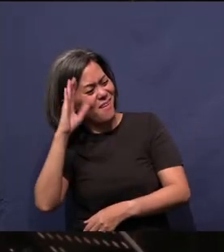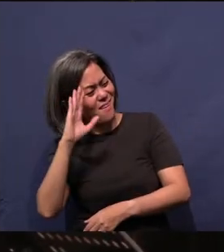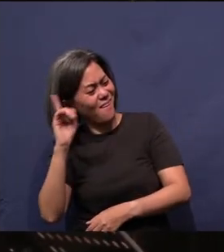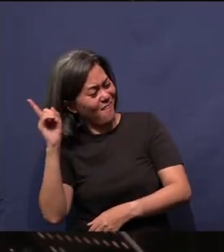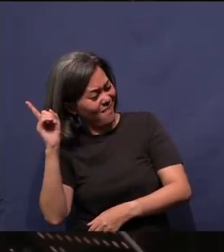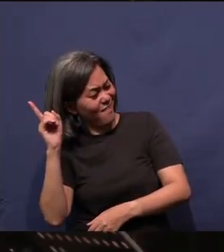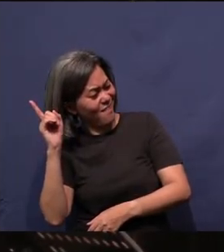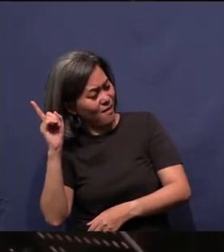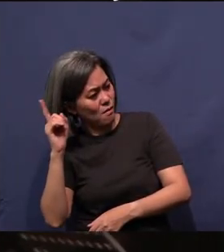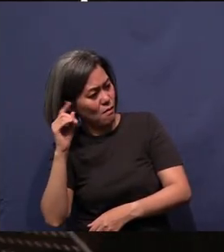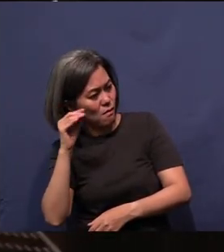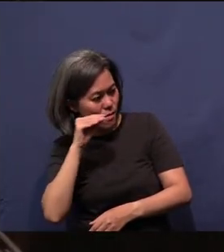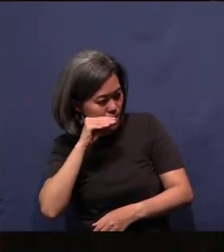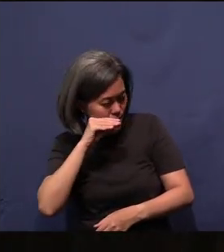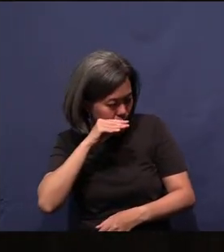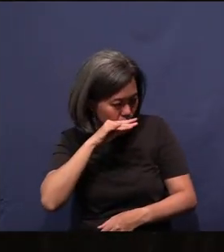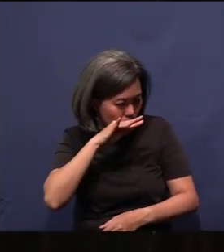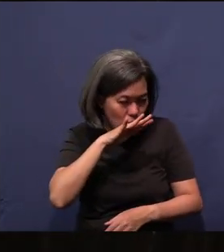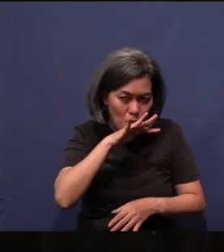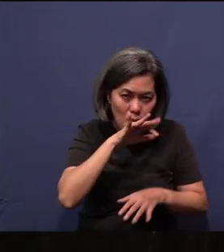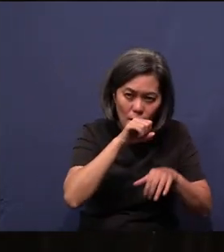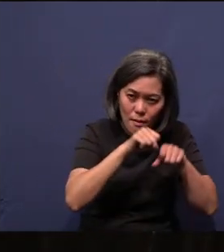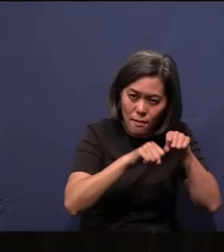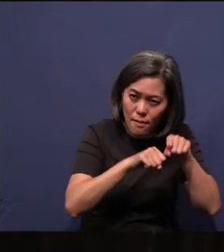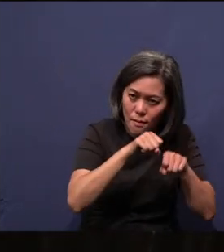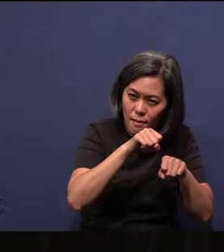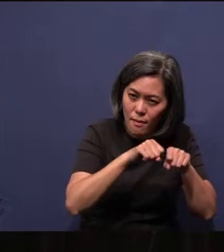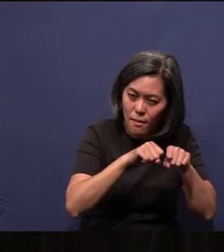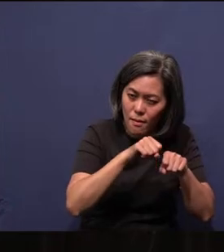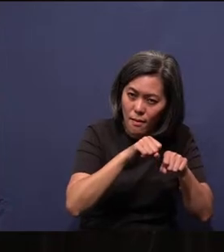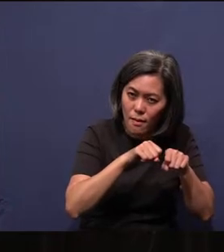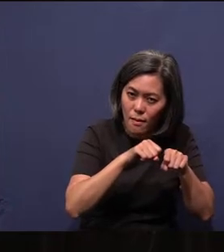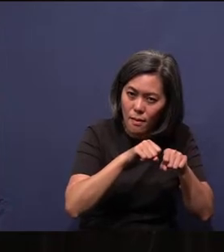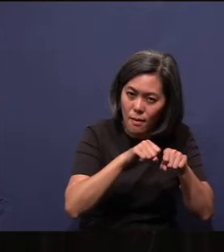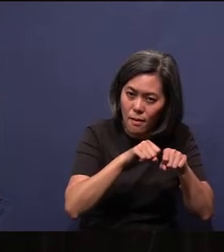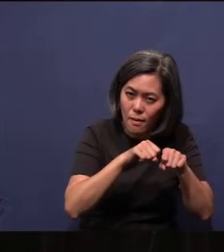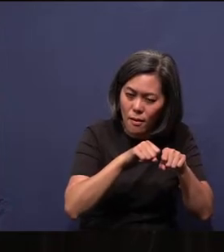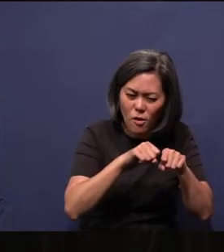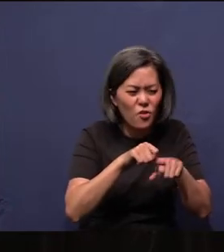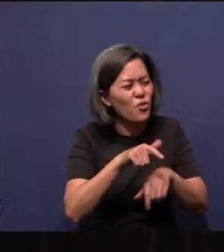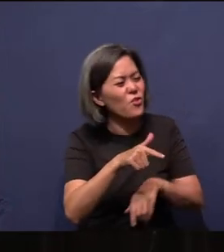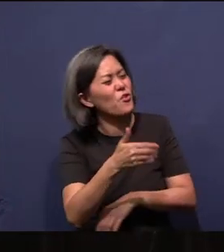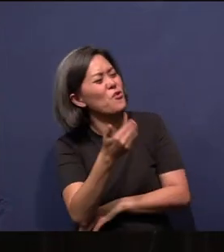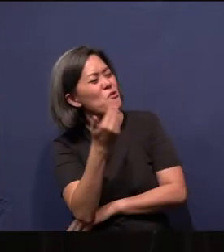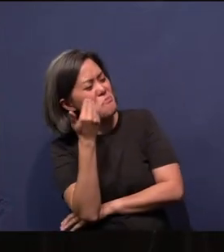Sows doubt. And then after that it said, “Do you know, did God really say that you